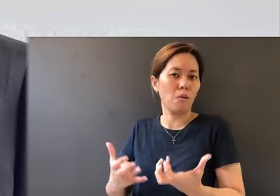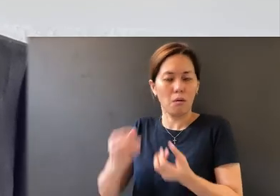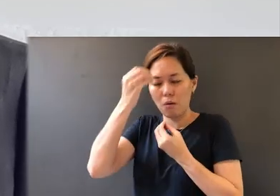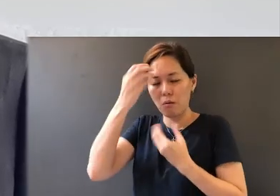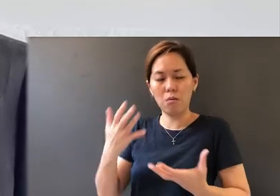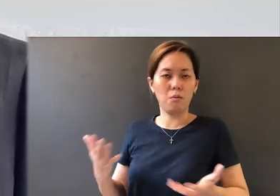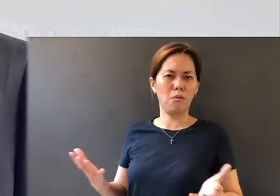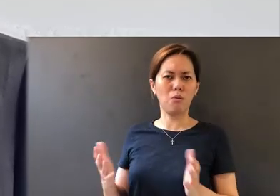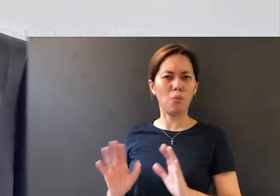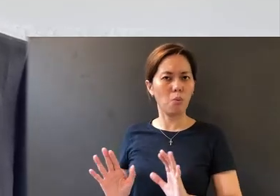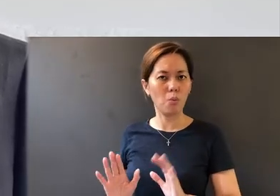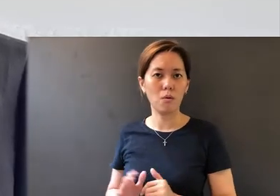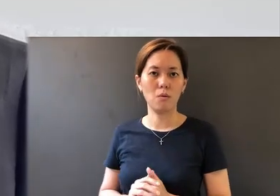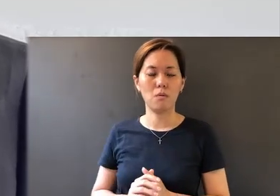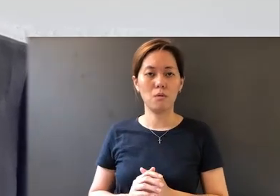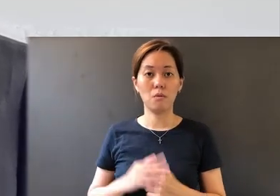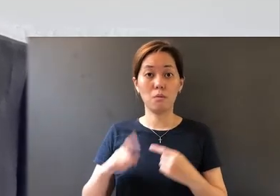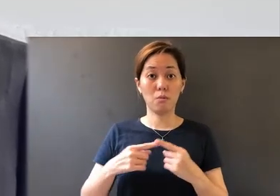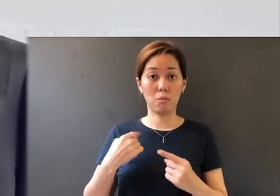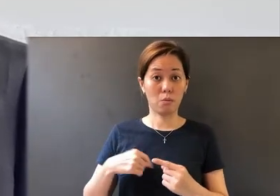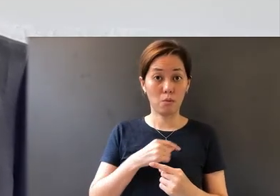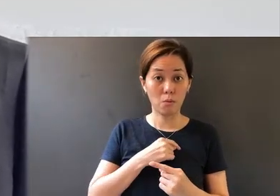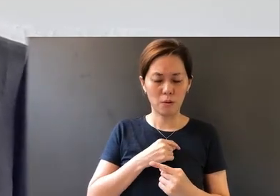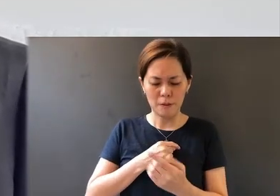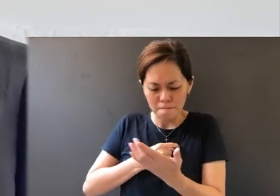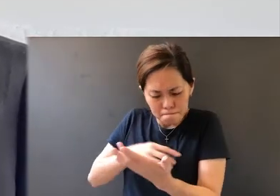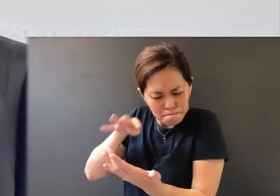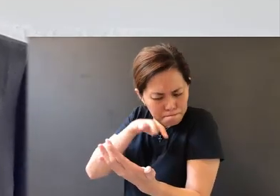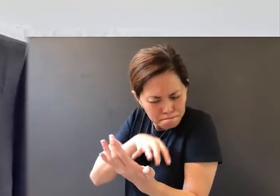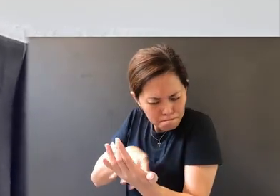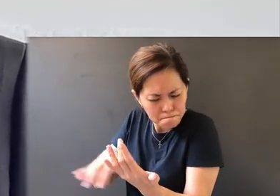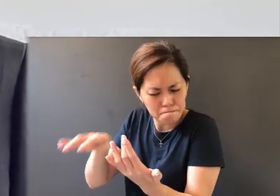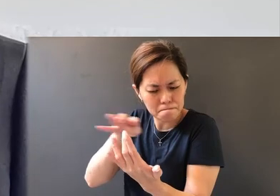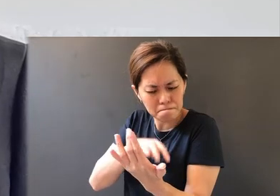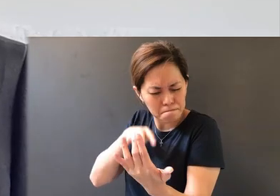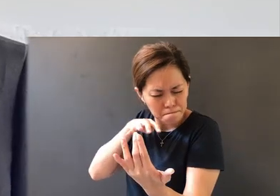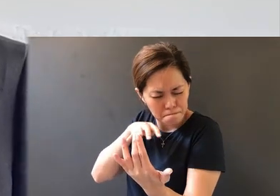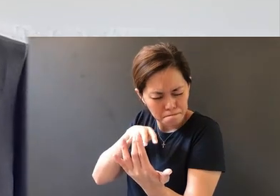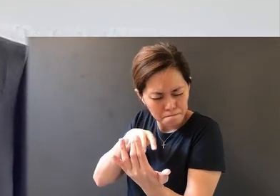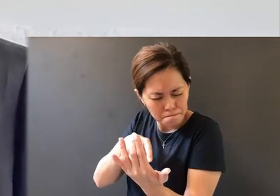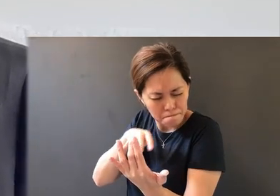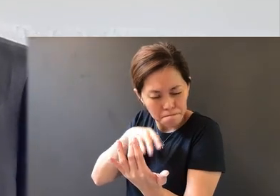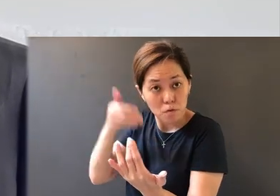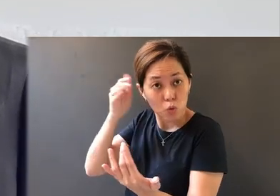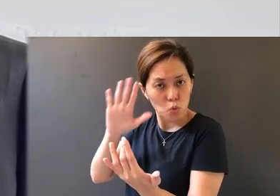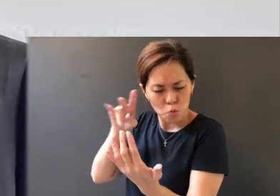And then, because when we study, look into the Word of God and study it,